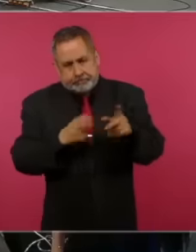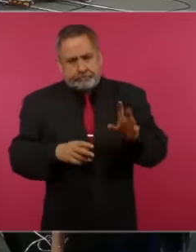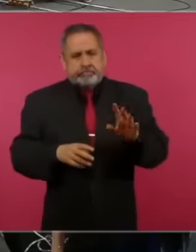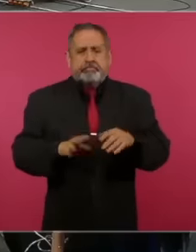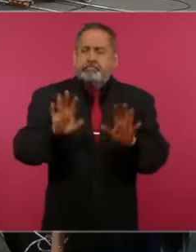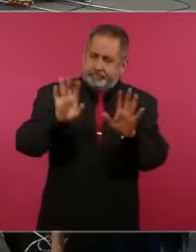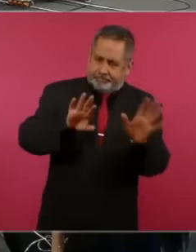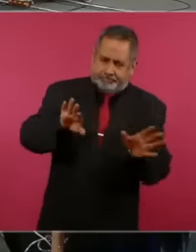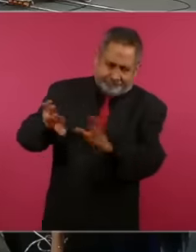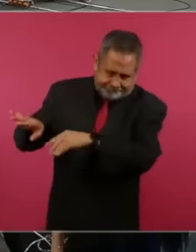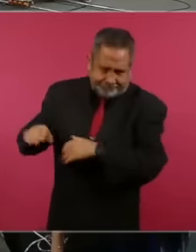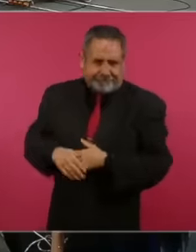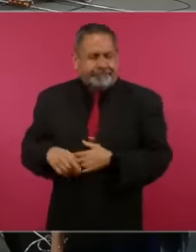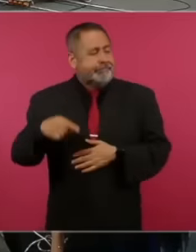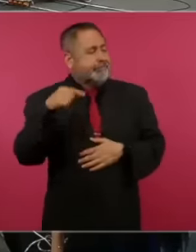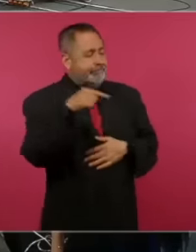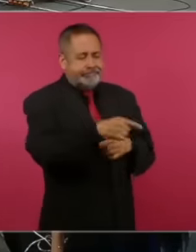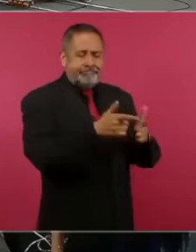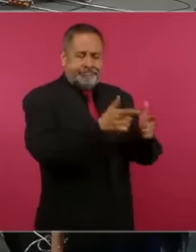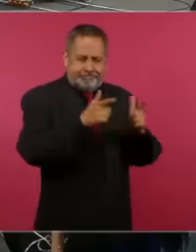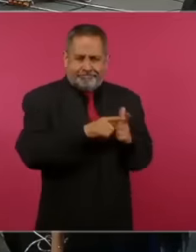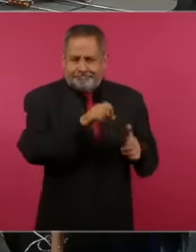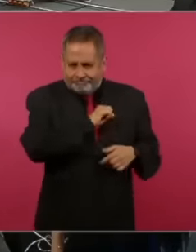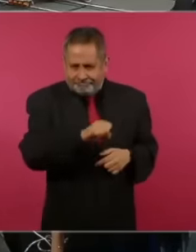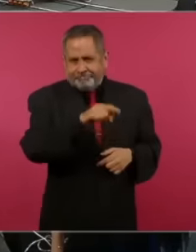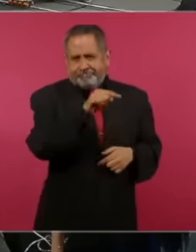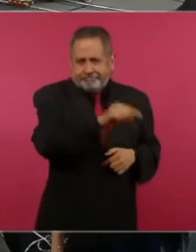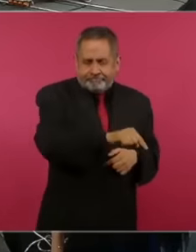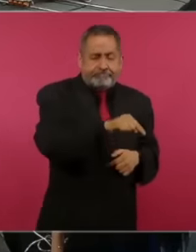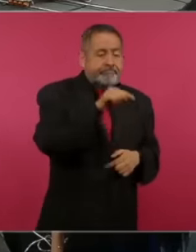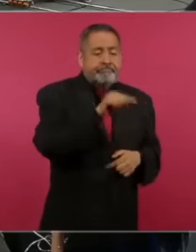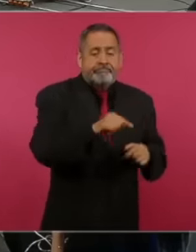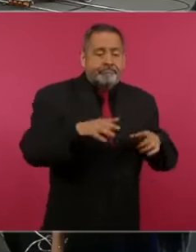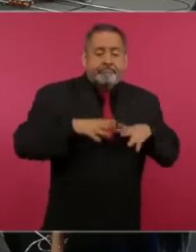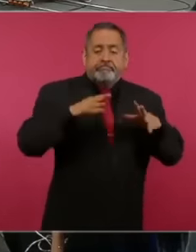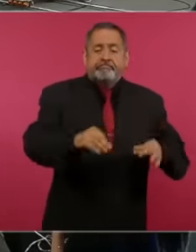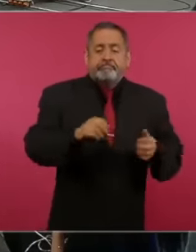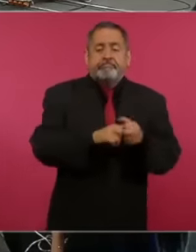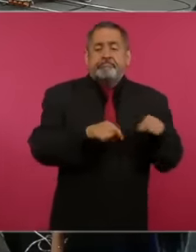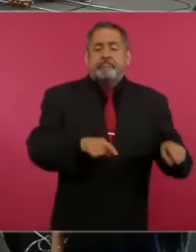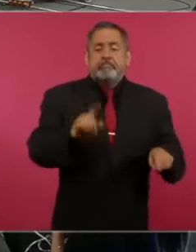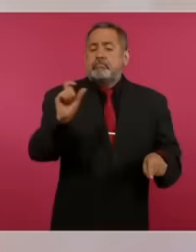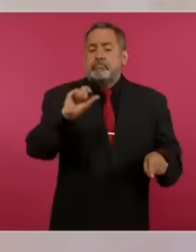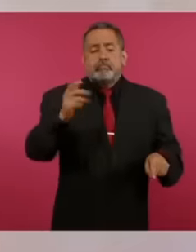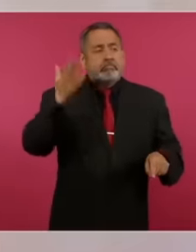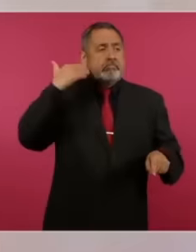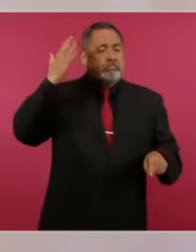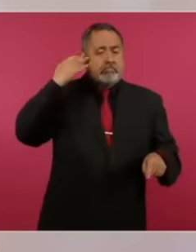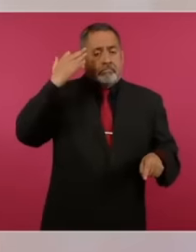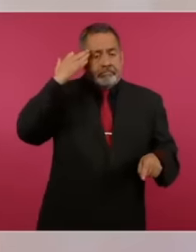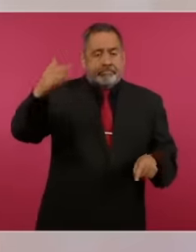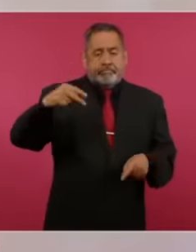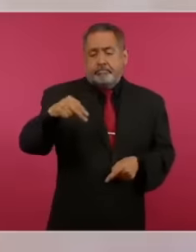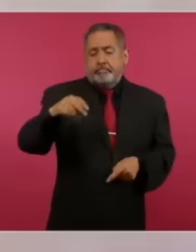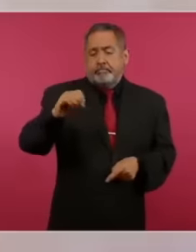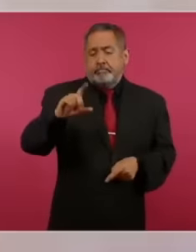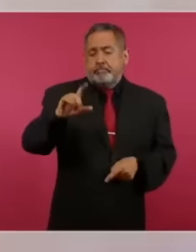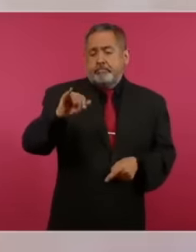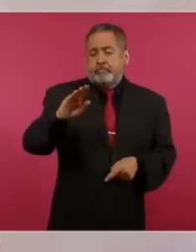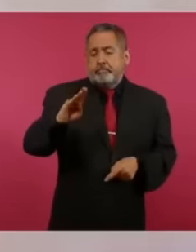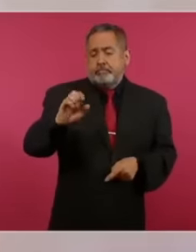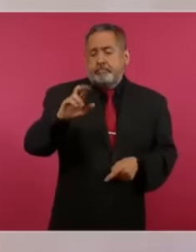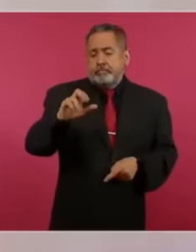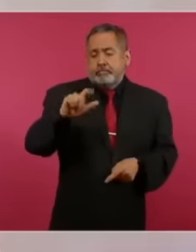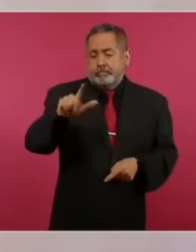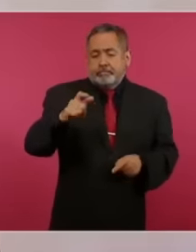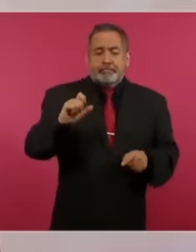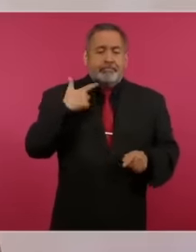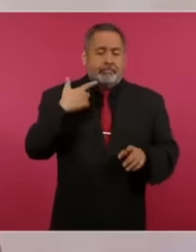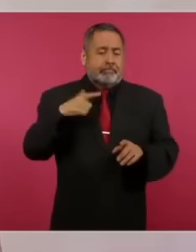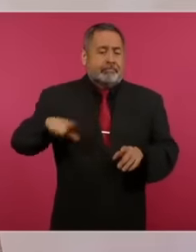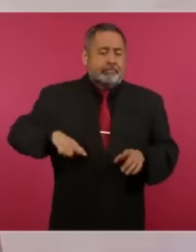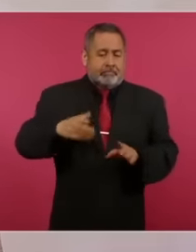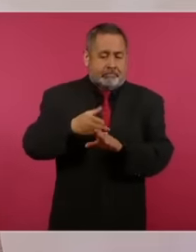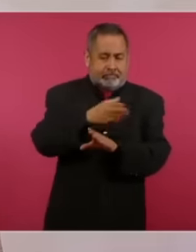other gangs The other gangs this one were created in the previous governments when they were